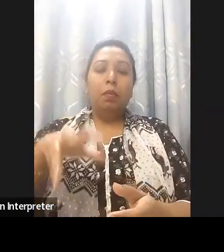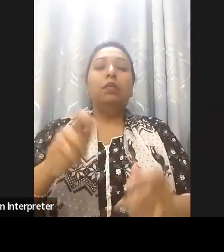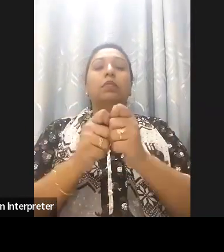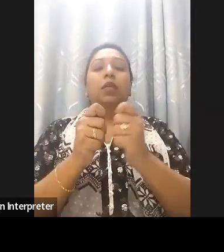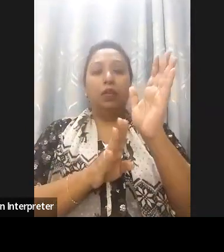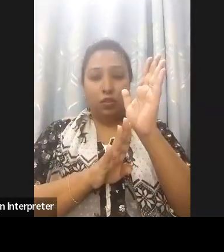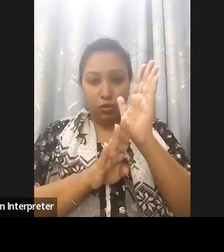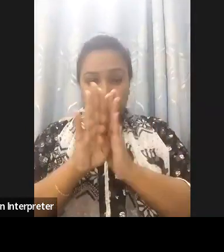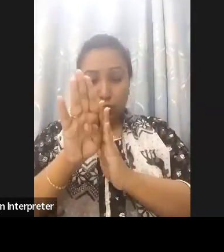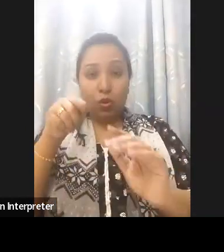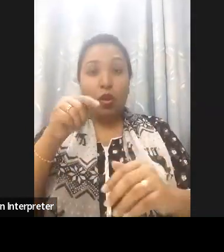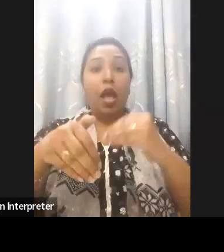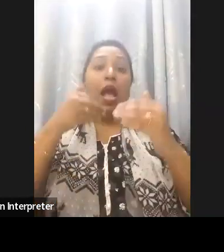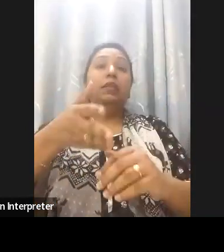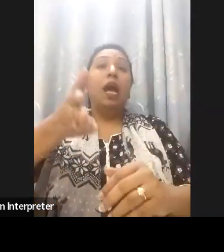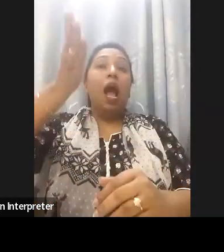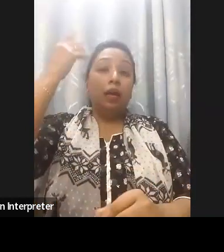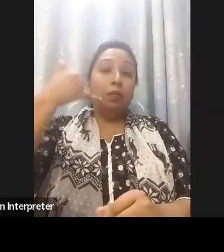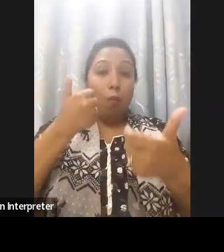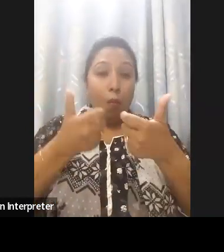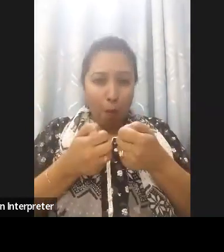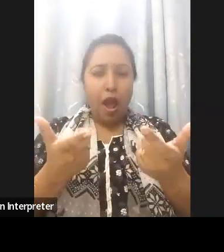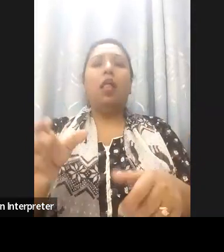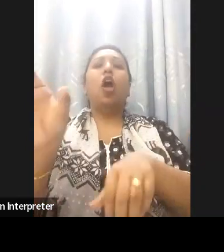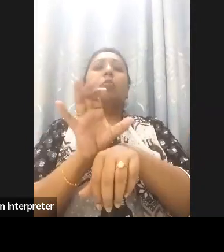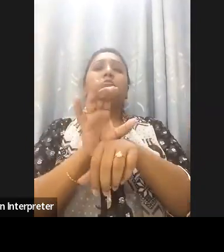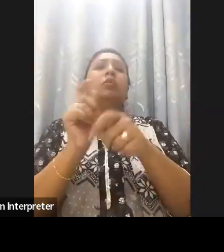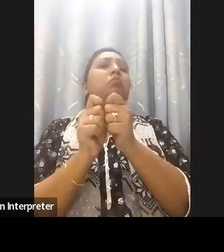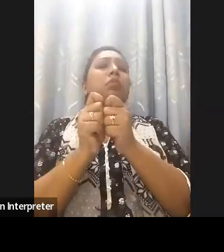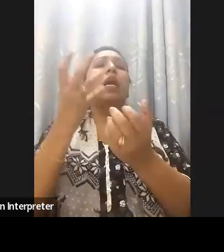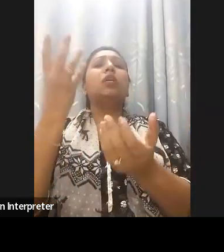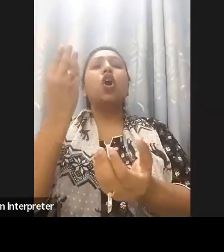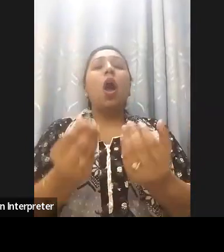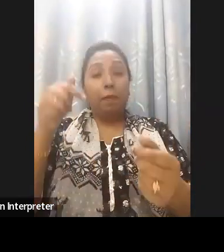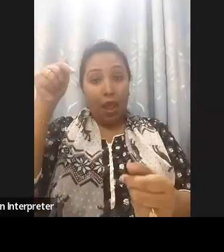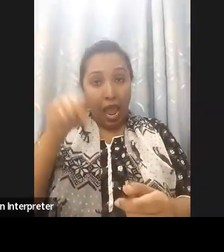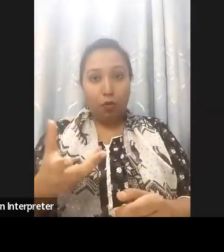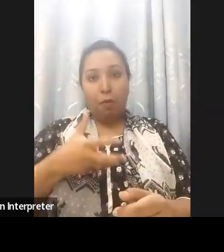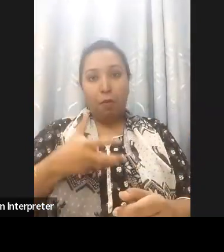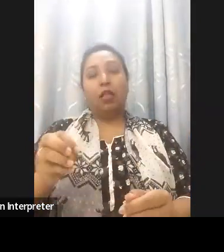practices, the inclusive Smart Bangladesh initiative Vision 2041 is a testament to our